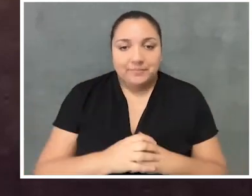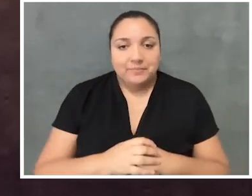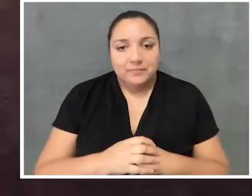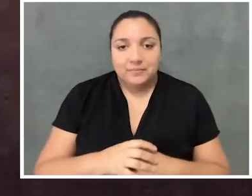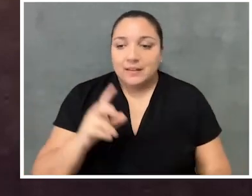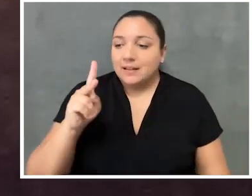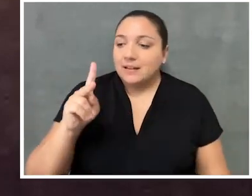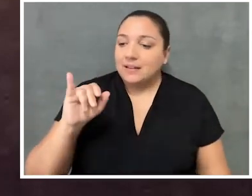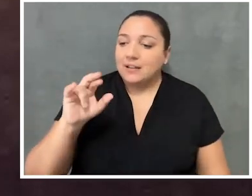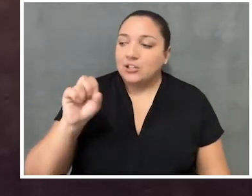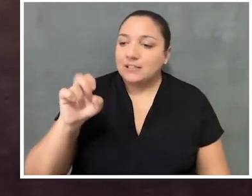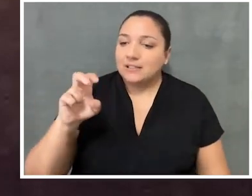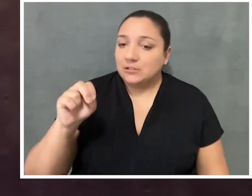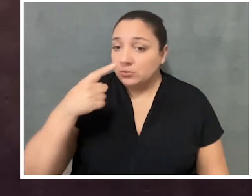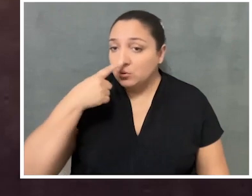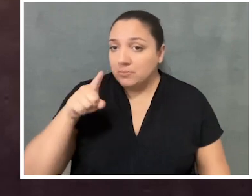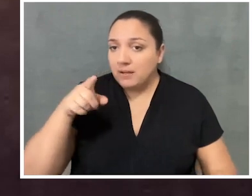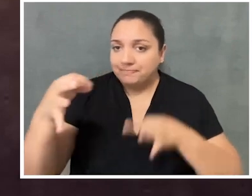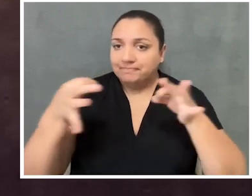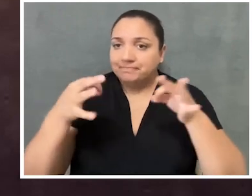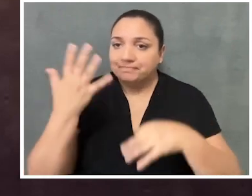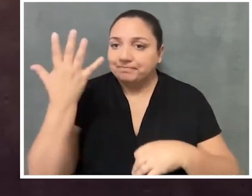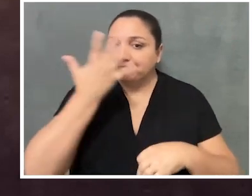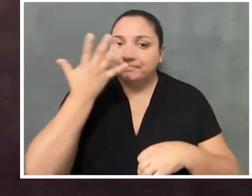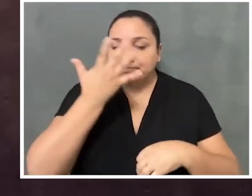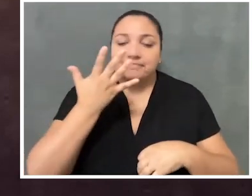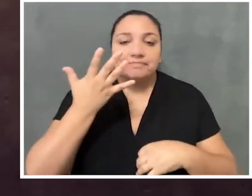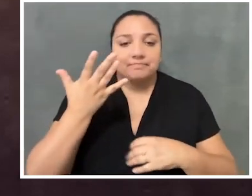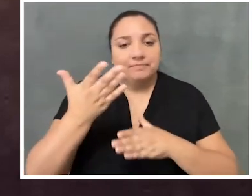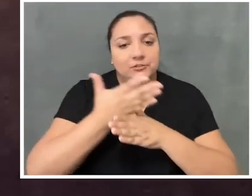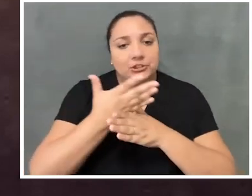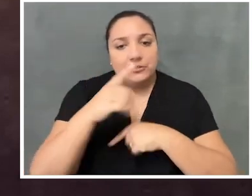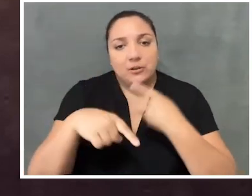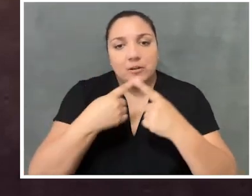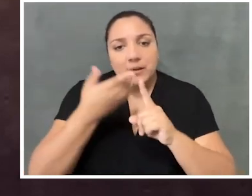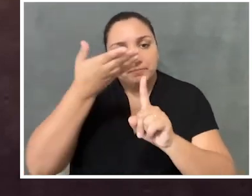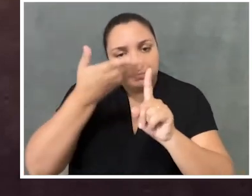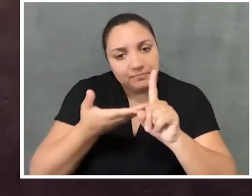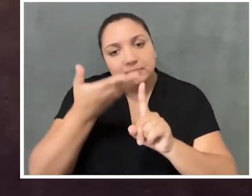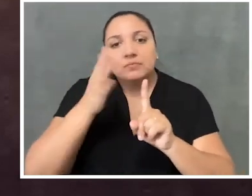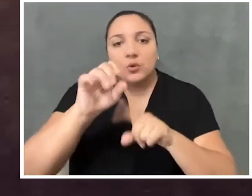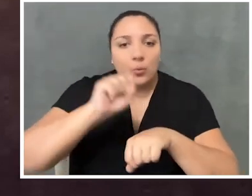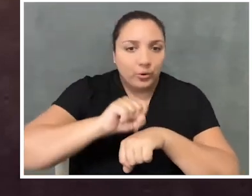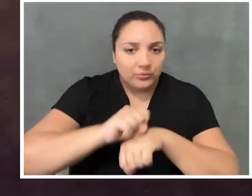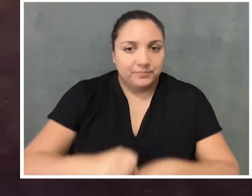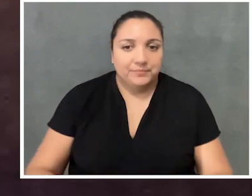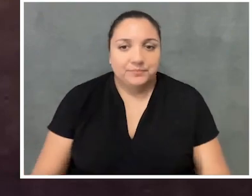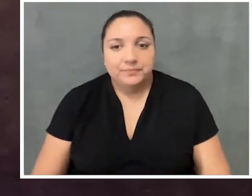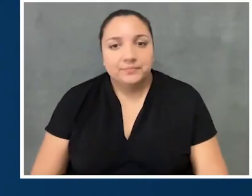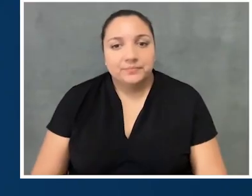Kirsten, would you be able to do the same and give a self-description and share with her audience a little bit more about yourself and the work you do?